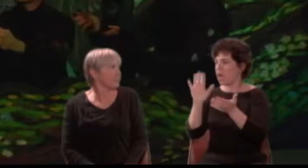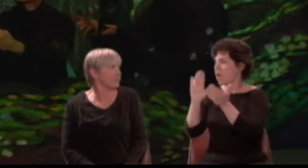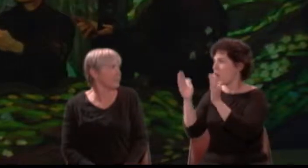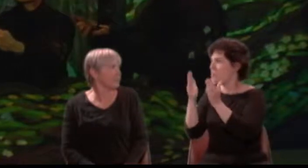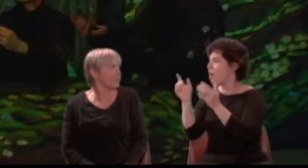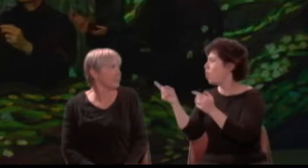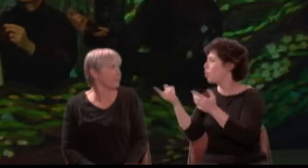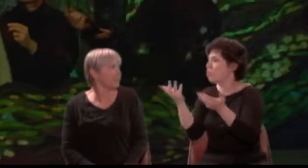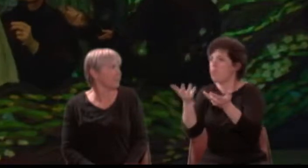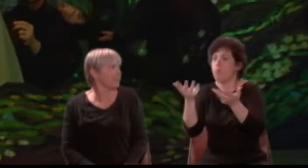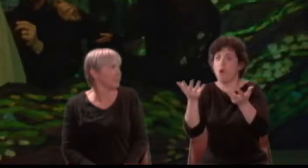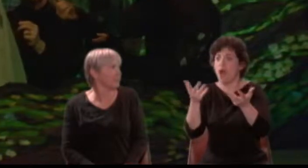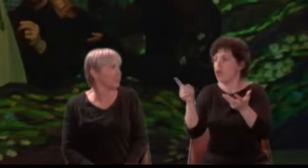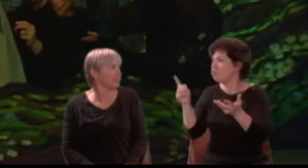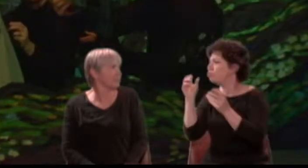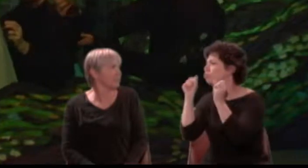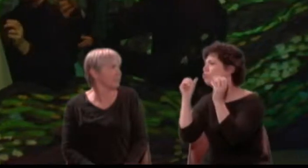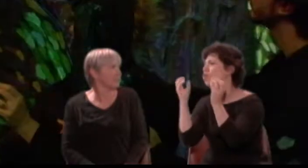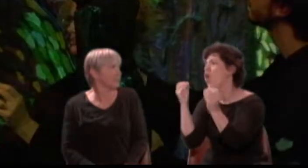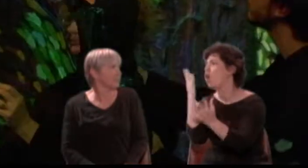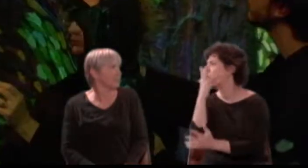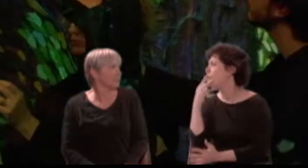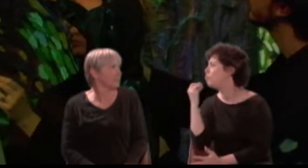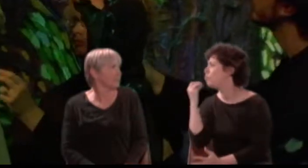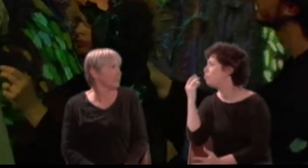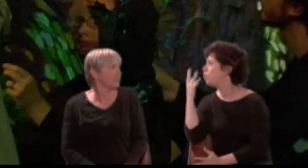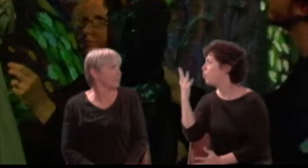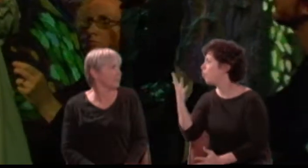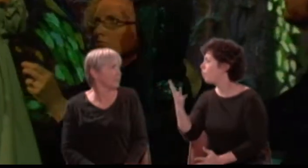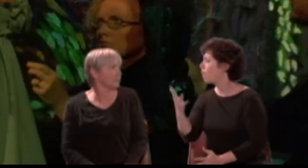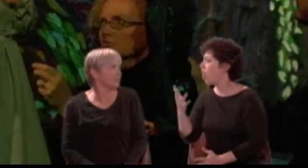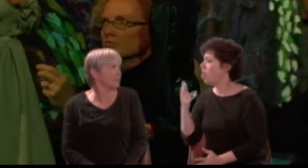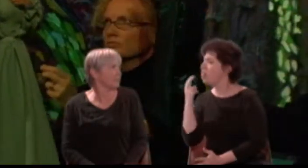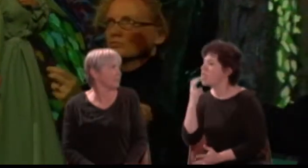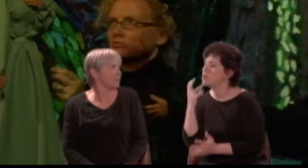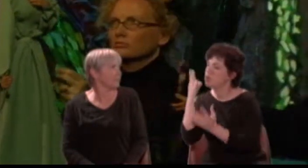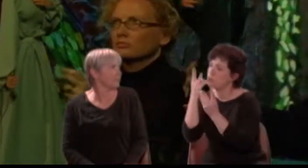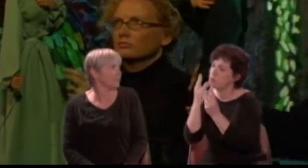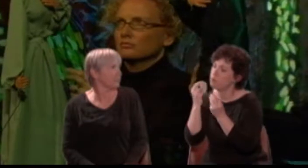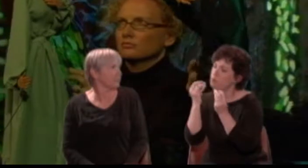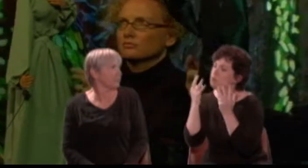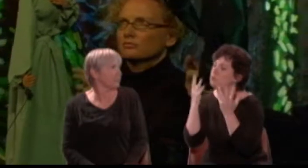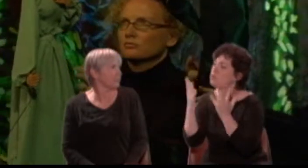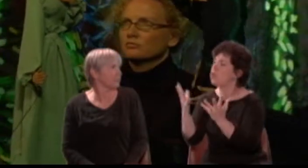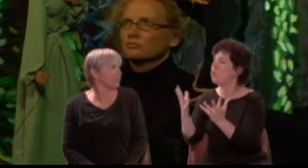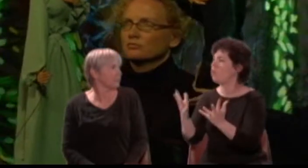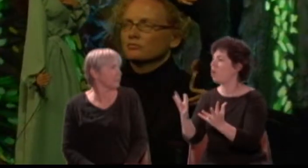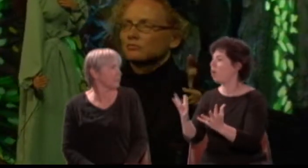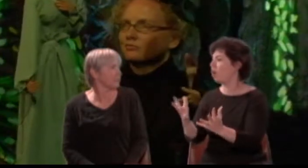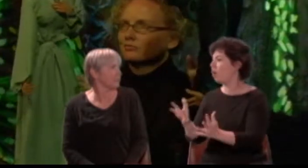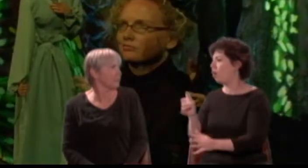O, how ripe in show thy lips, those cherries, tempting grow!